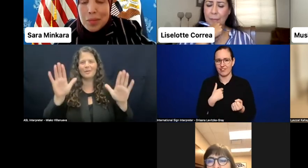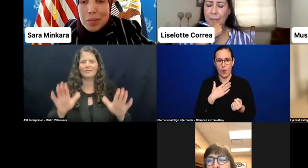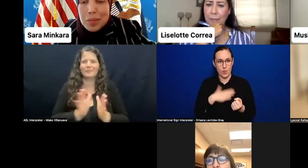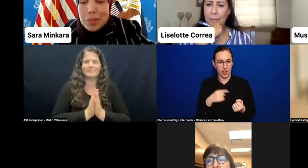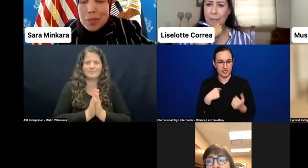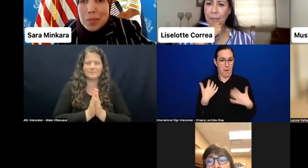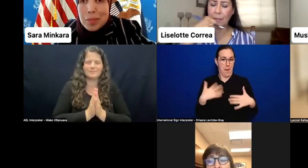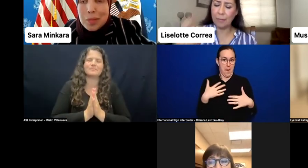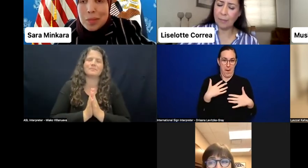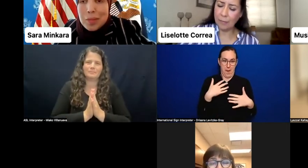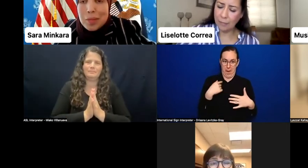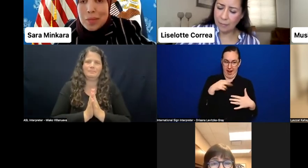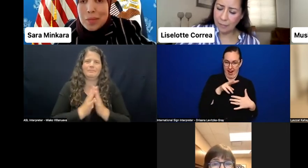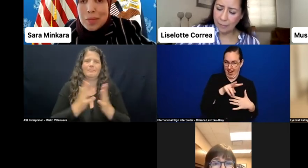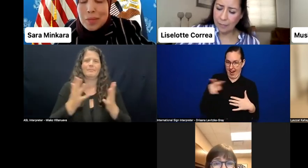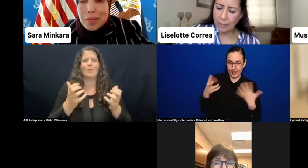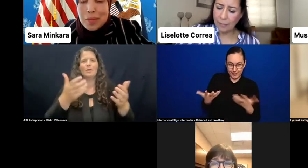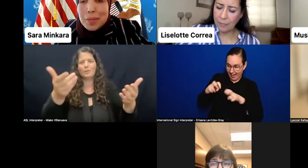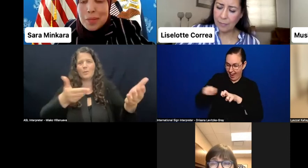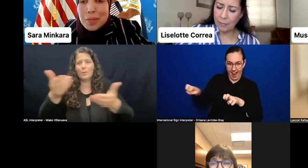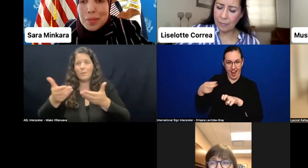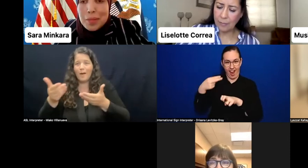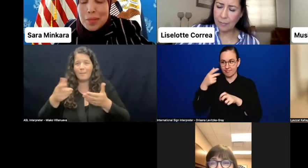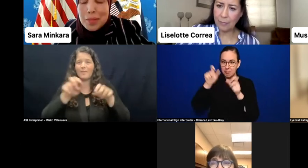I want to welcome the members of our distinguished panel--